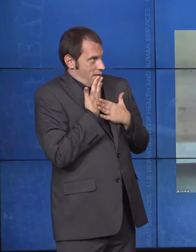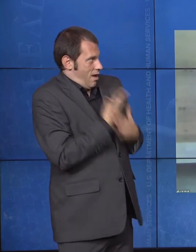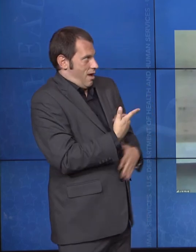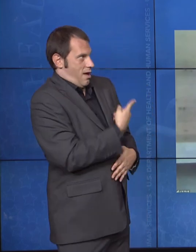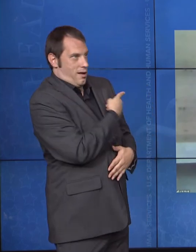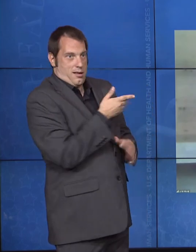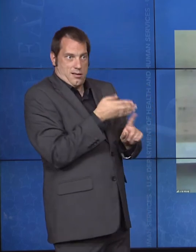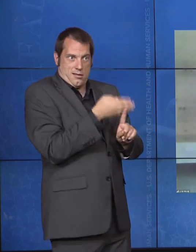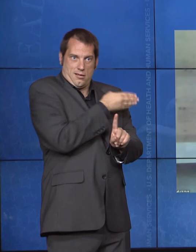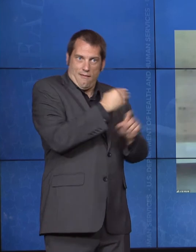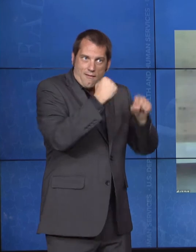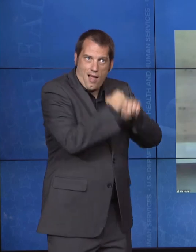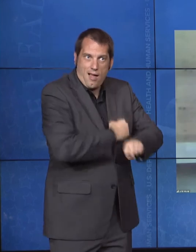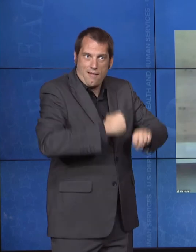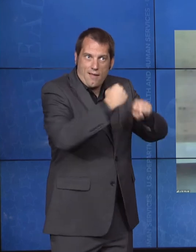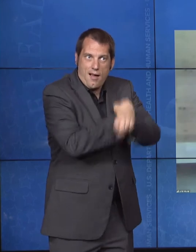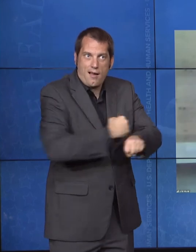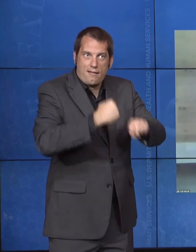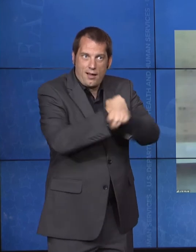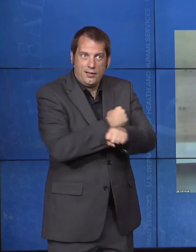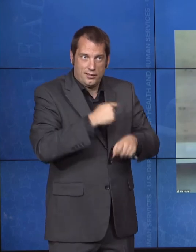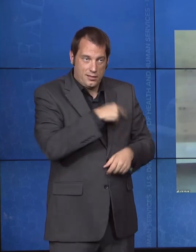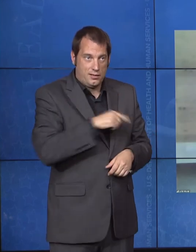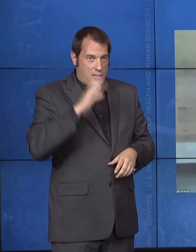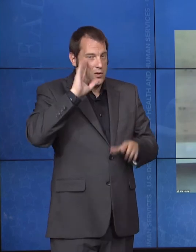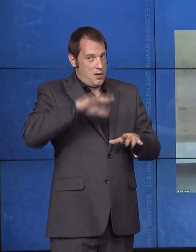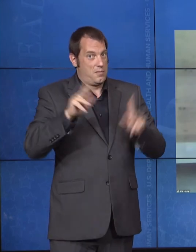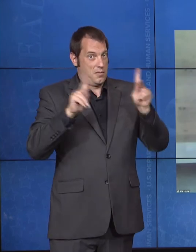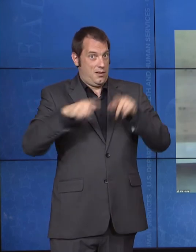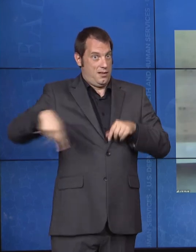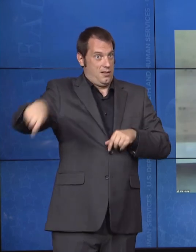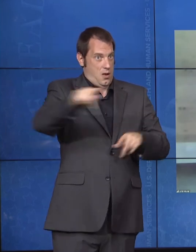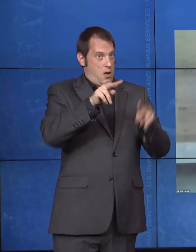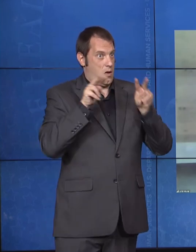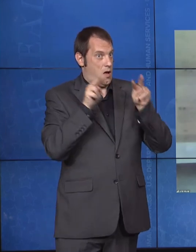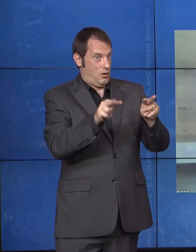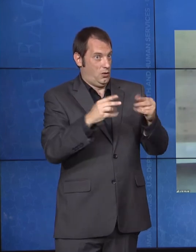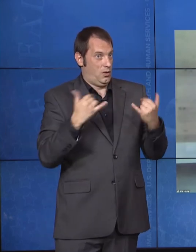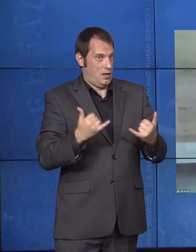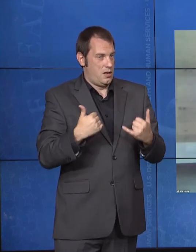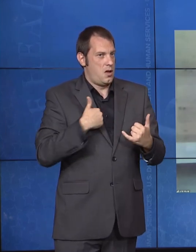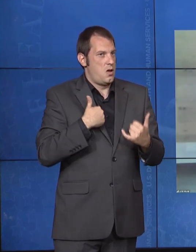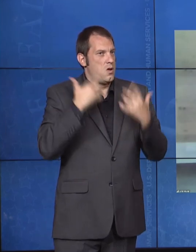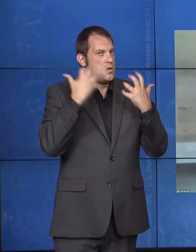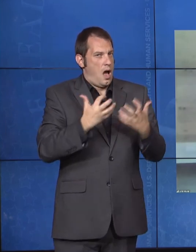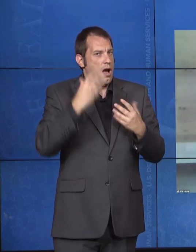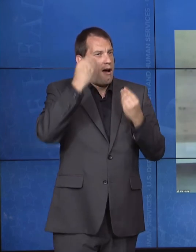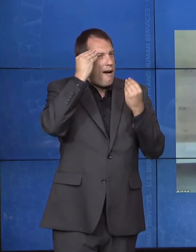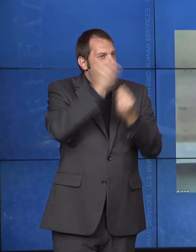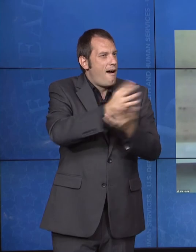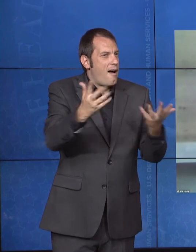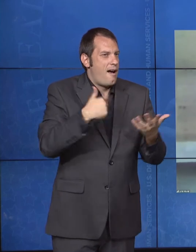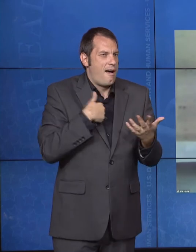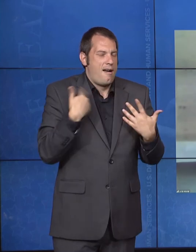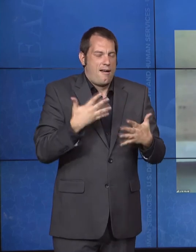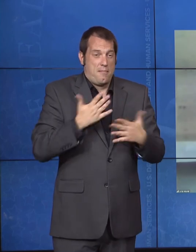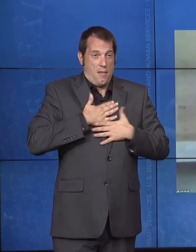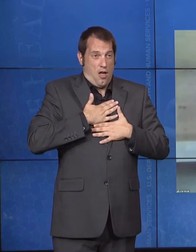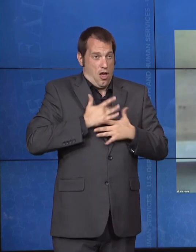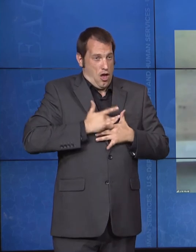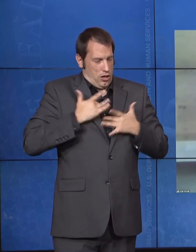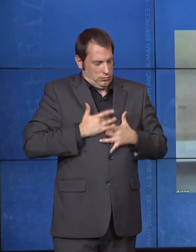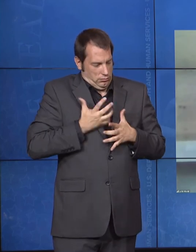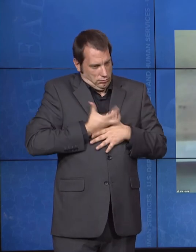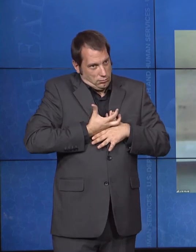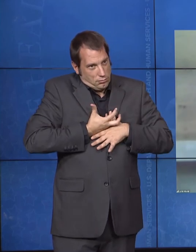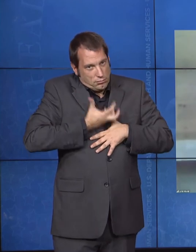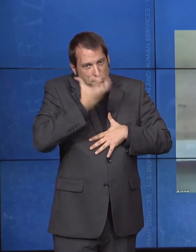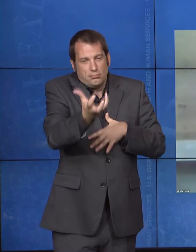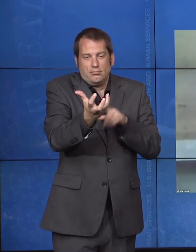And so, I want to share my heartfelt thank you. I am grateful beyond what words will